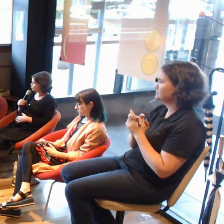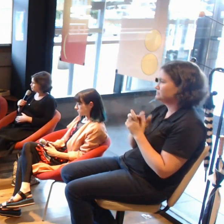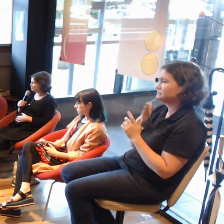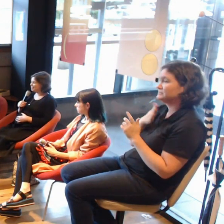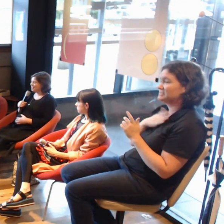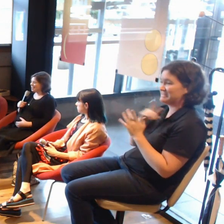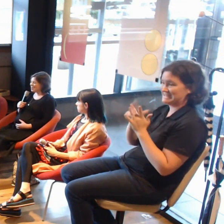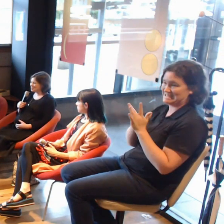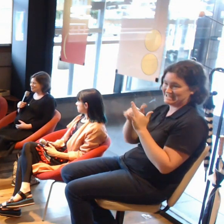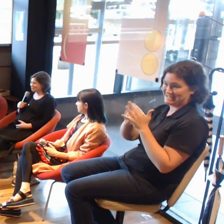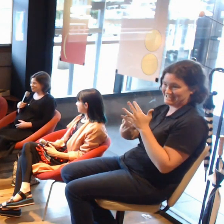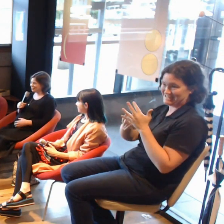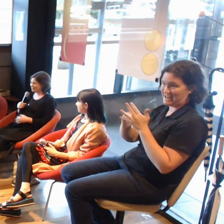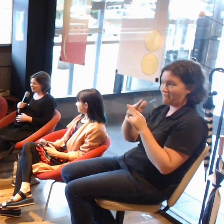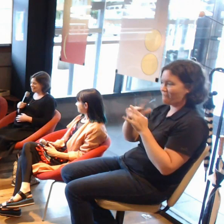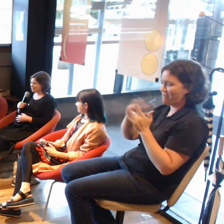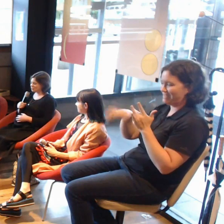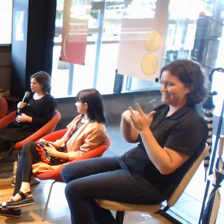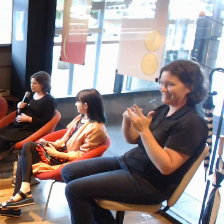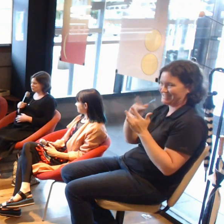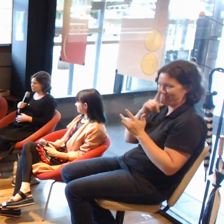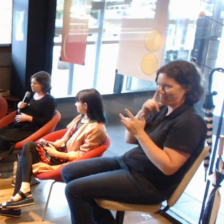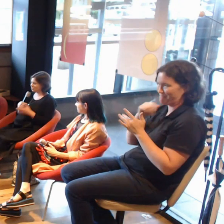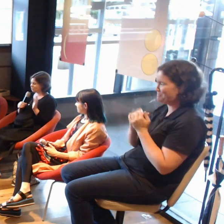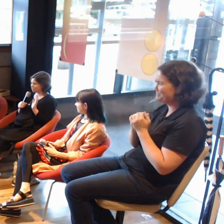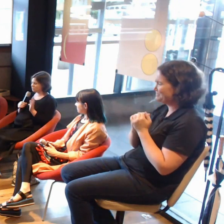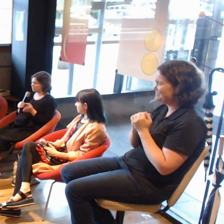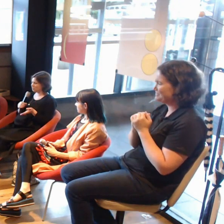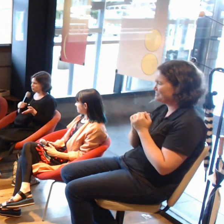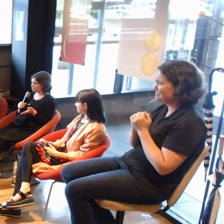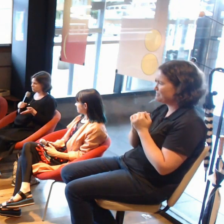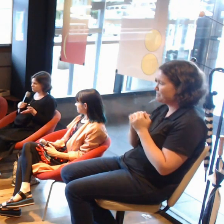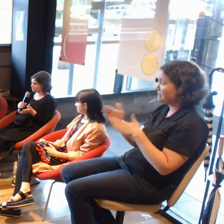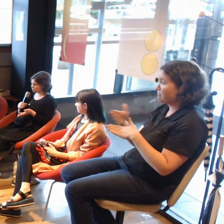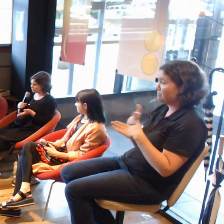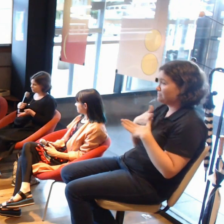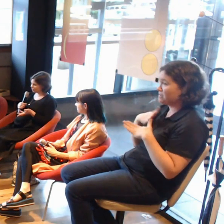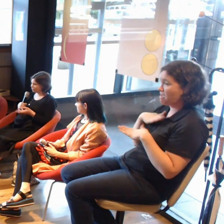So originally, I worked in sculpture. A bit of painting as well.